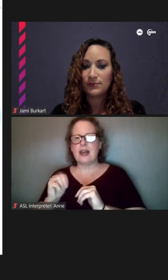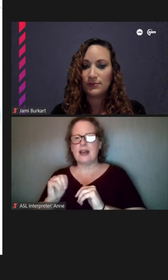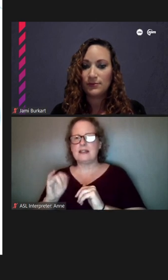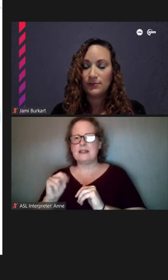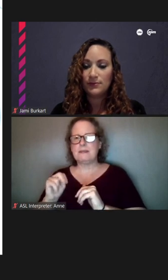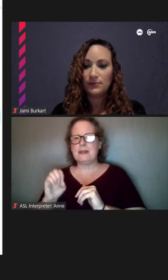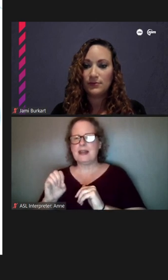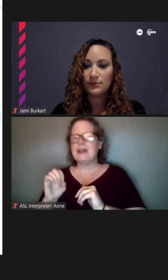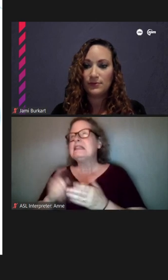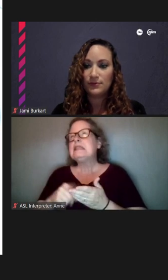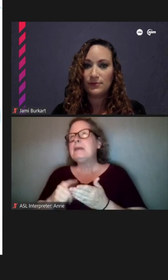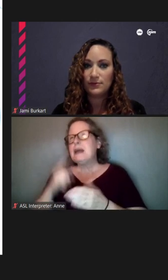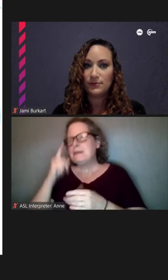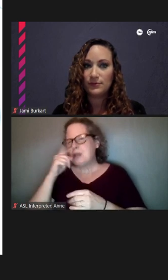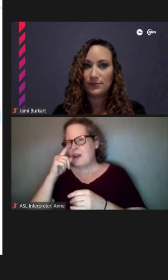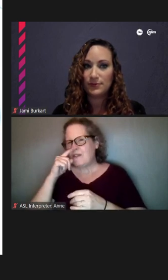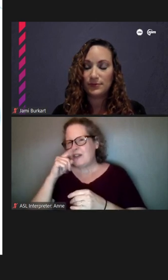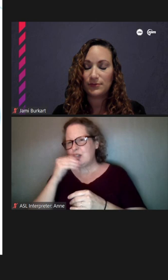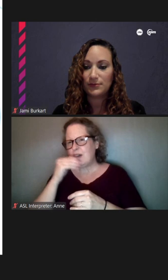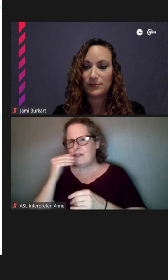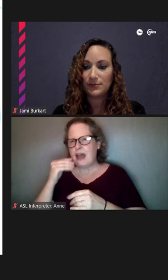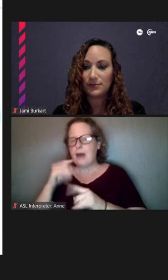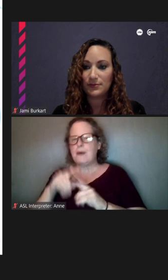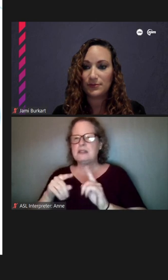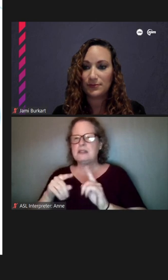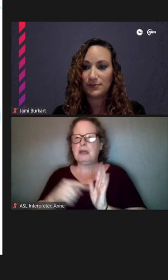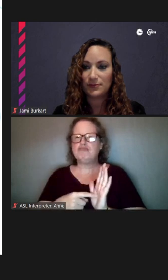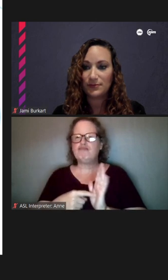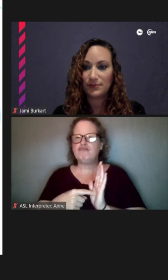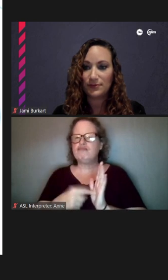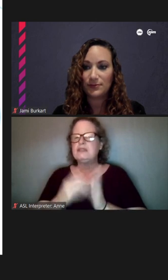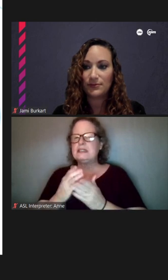They're still on display, but those are some of the plants that come to mind specifically.